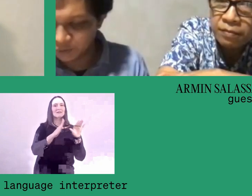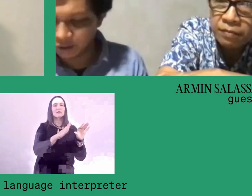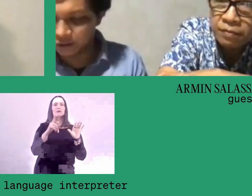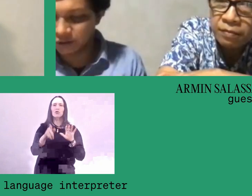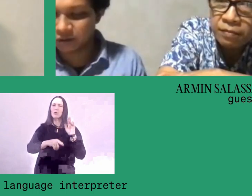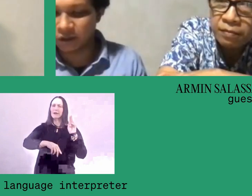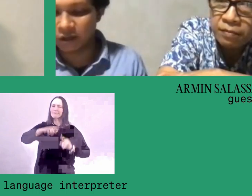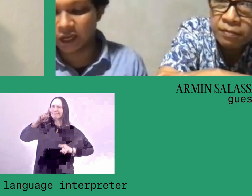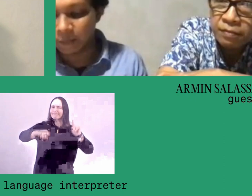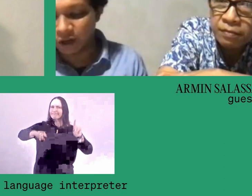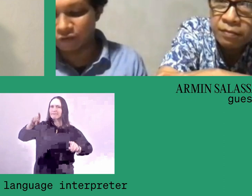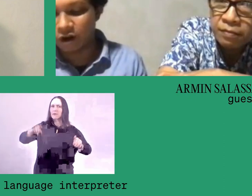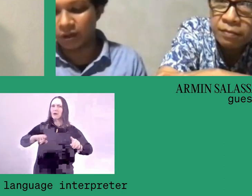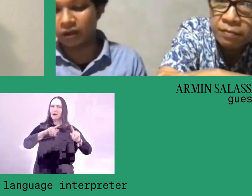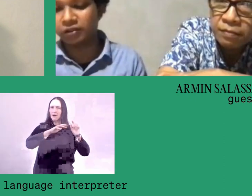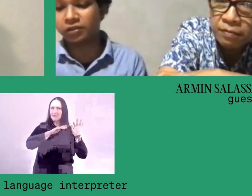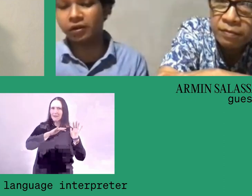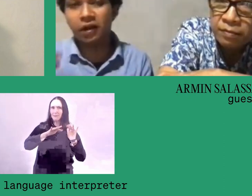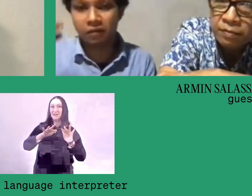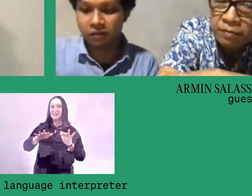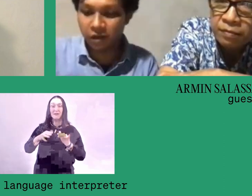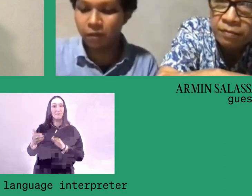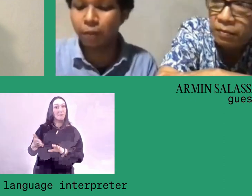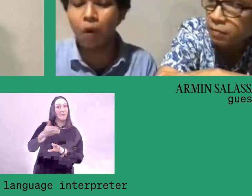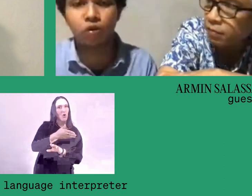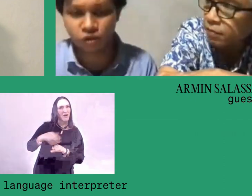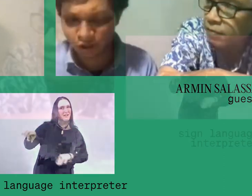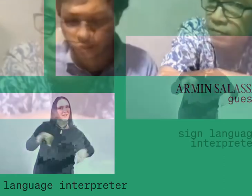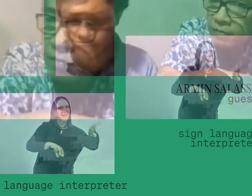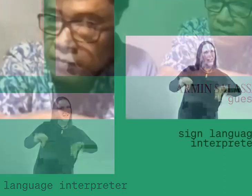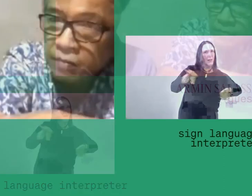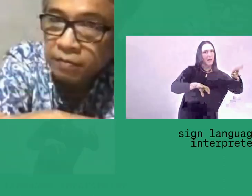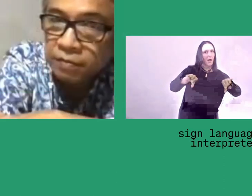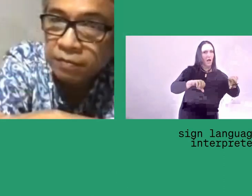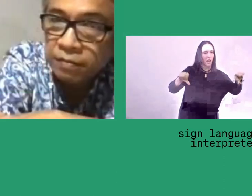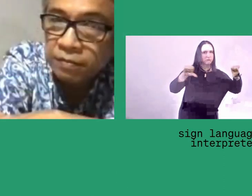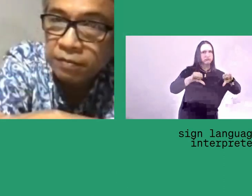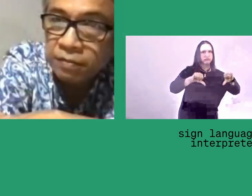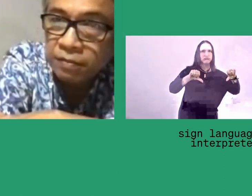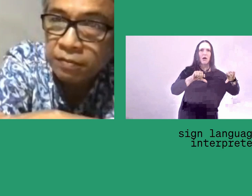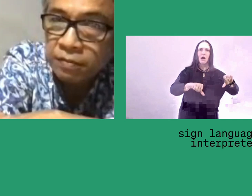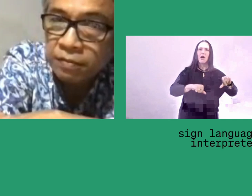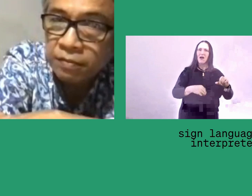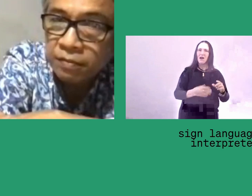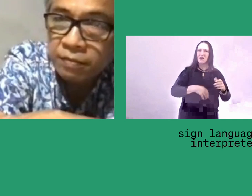because the chemical farming that they proposed many years ago